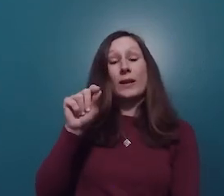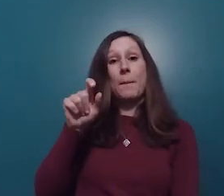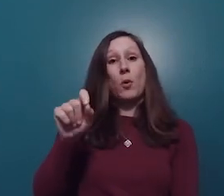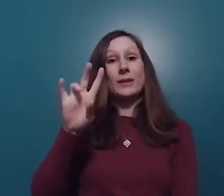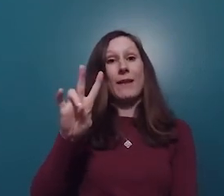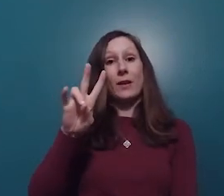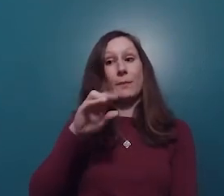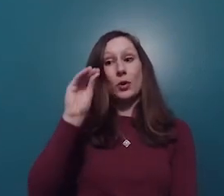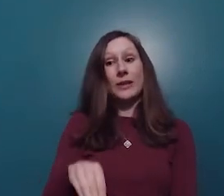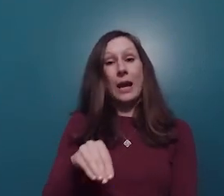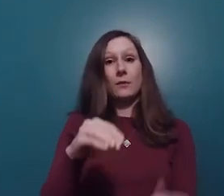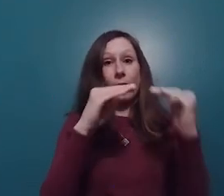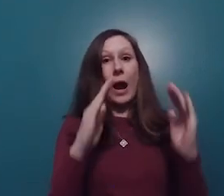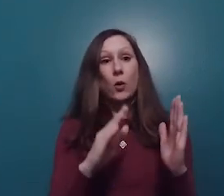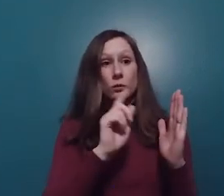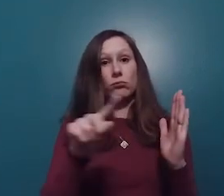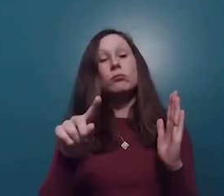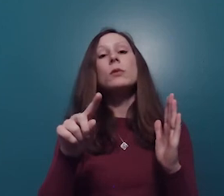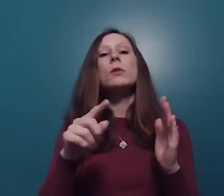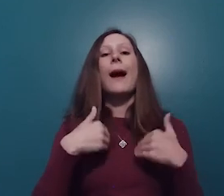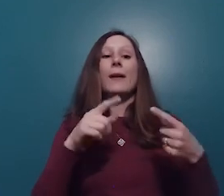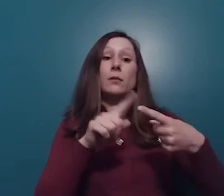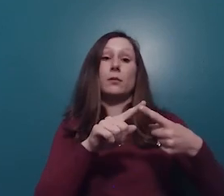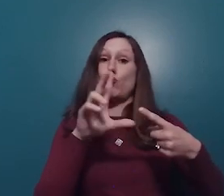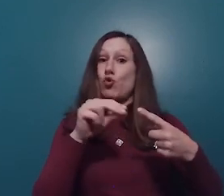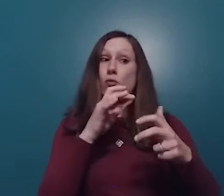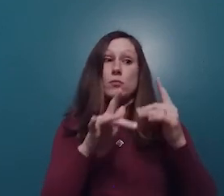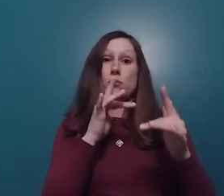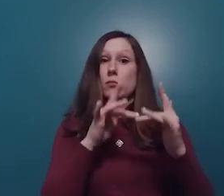2016, 20.7% of households had either no internet